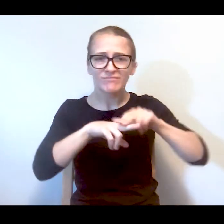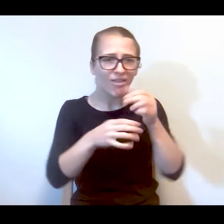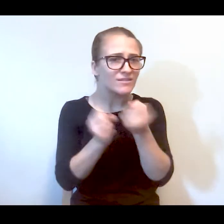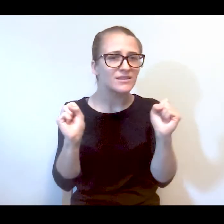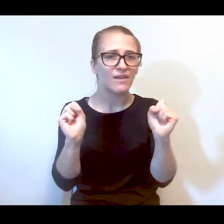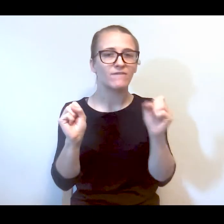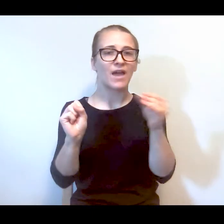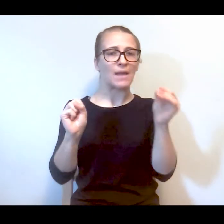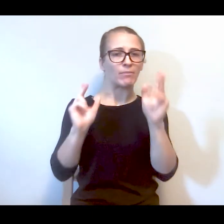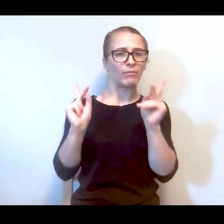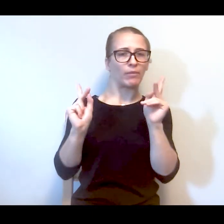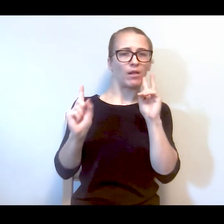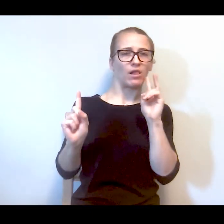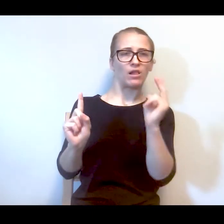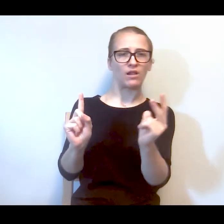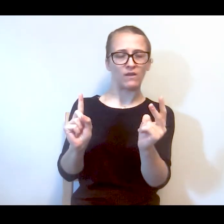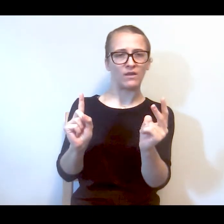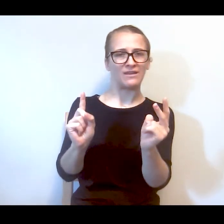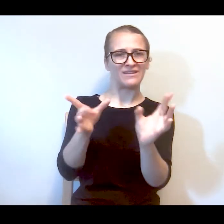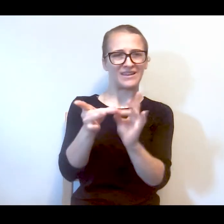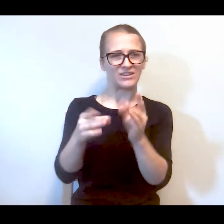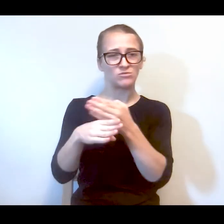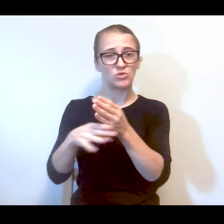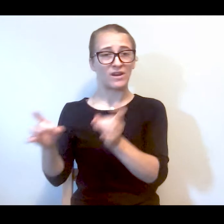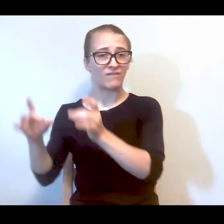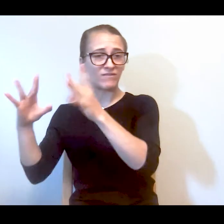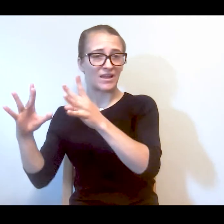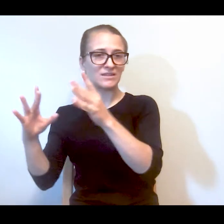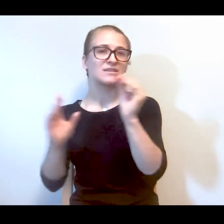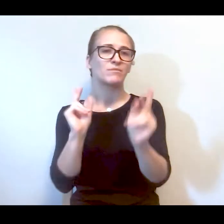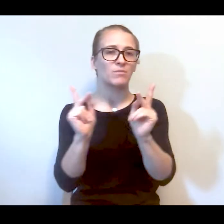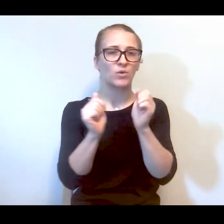perceives the connection between people with serious